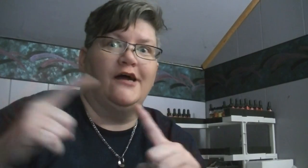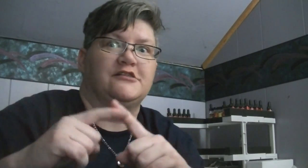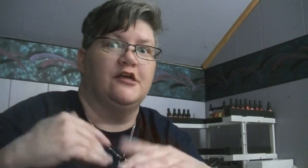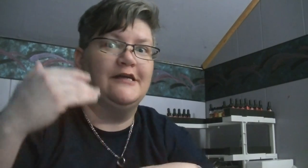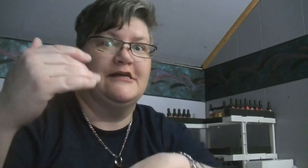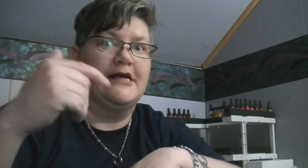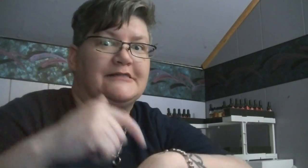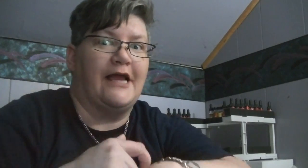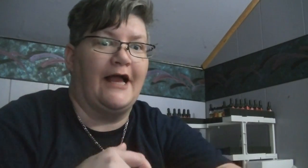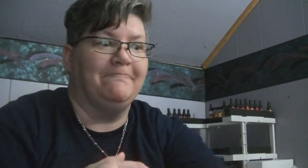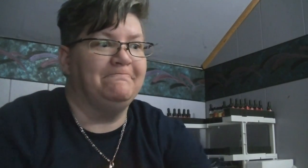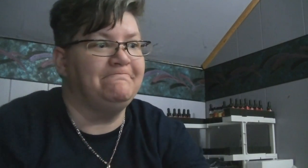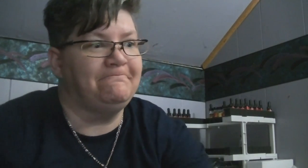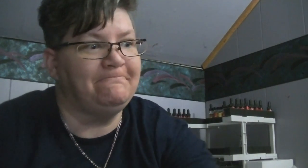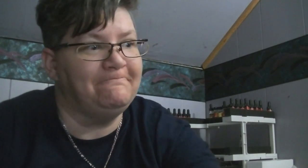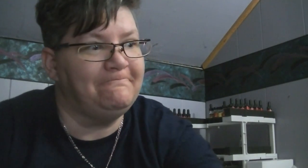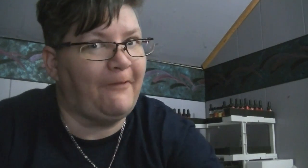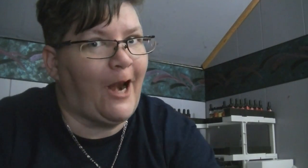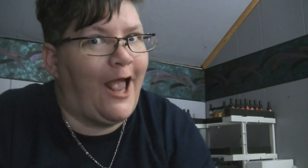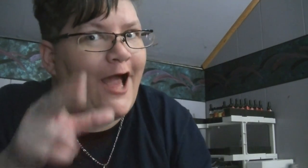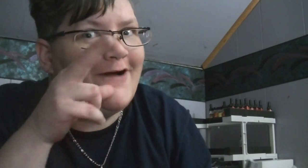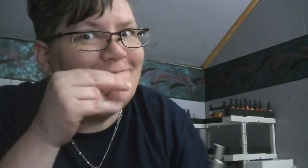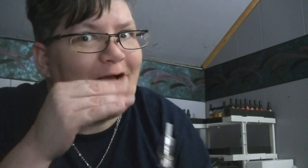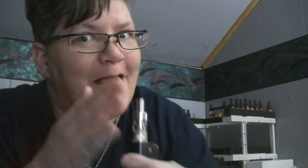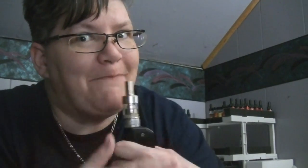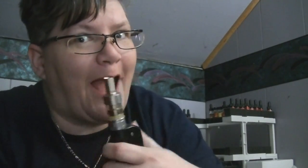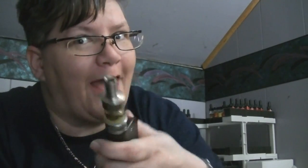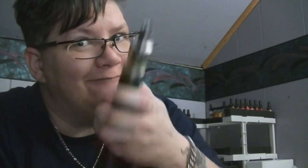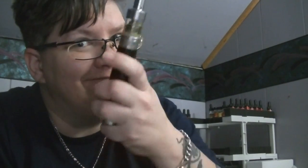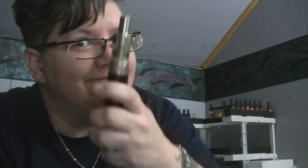Until Next time.... Vape on!